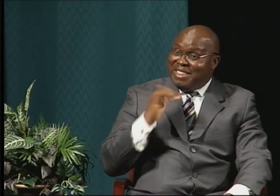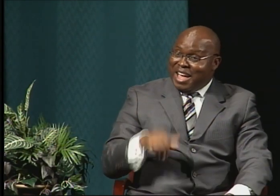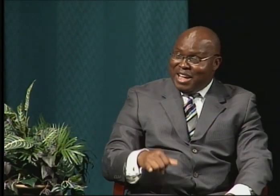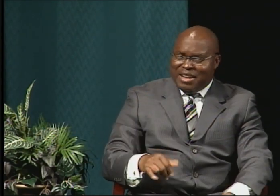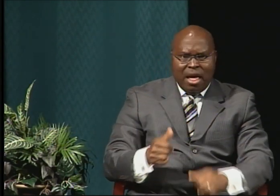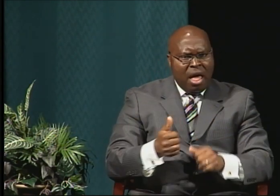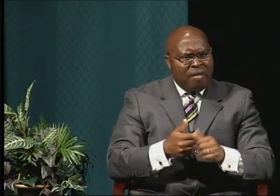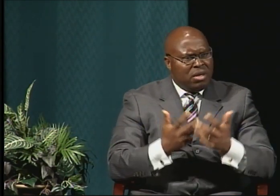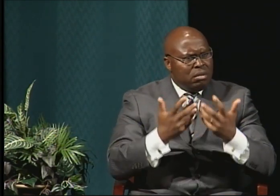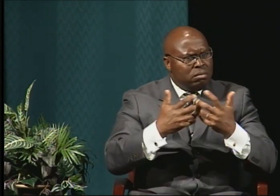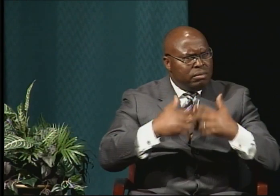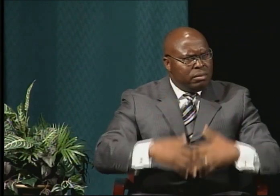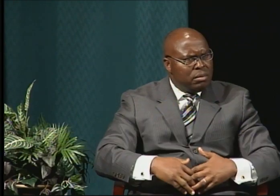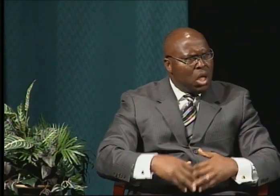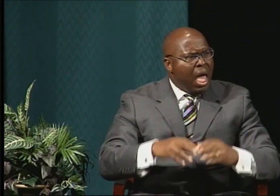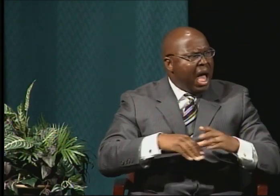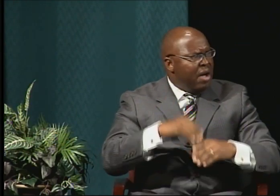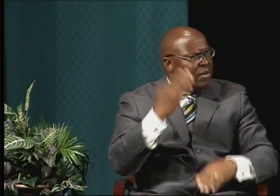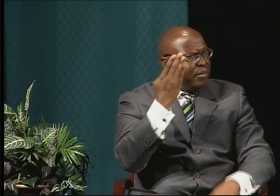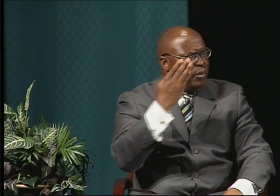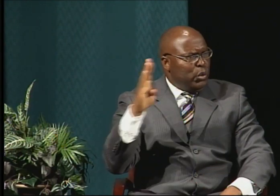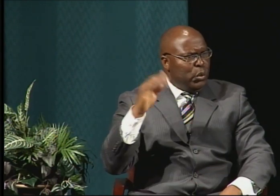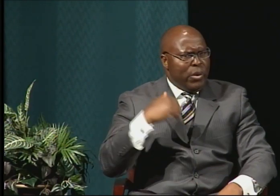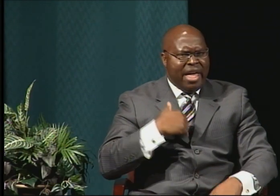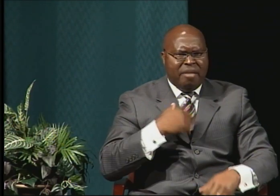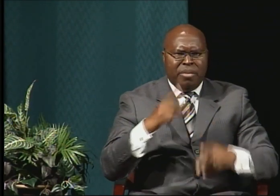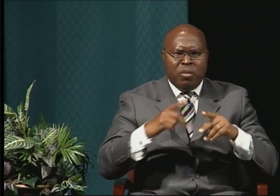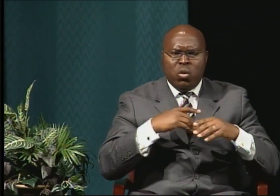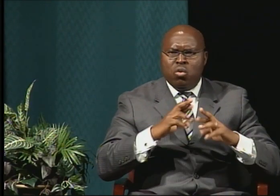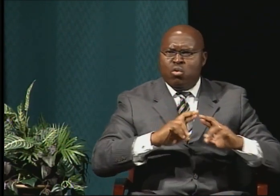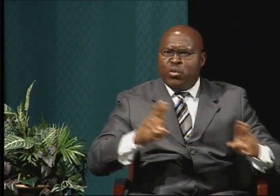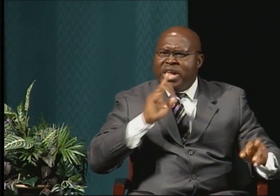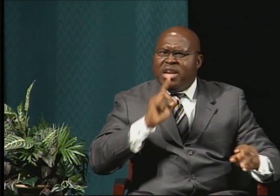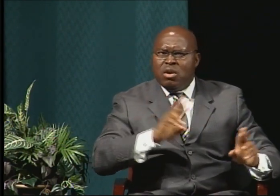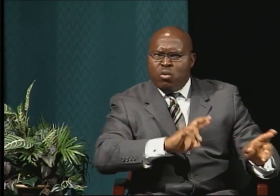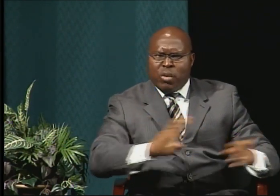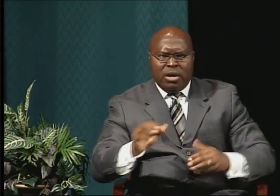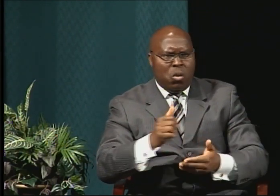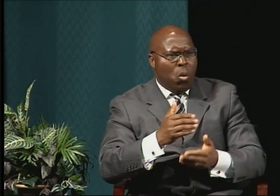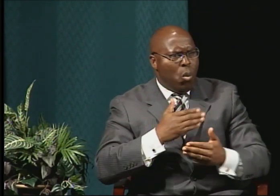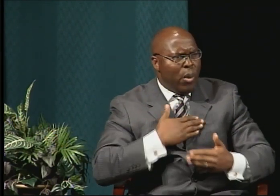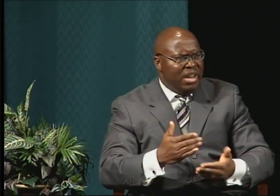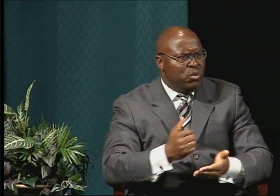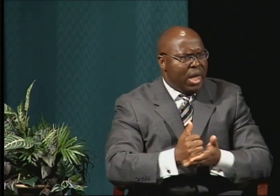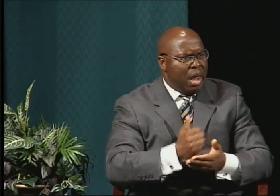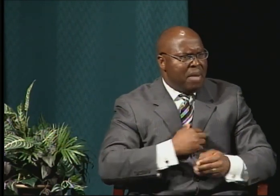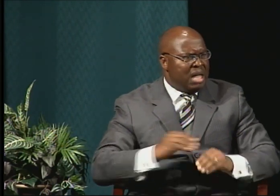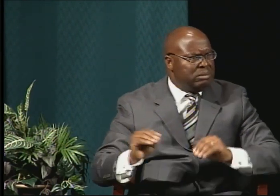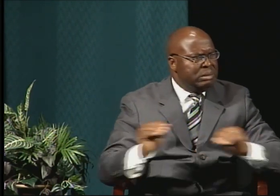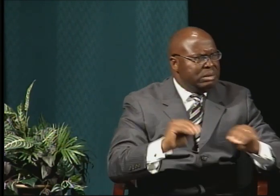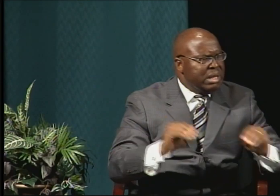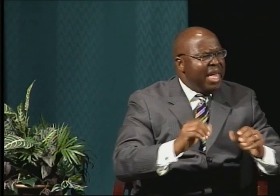And out of the blue people showed up to help me. And things started to work out.